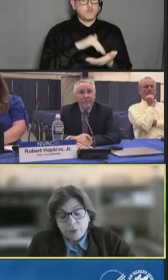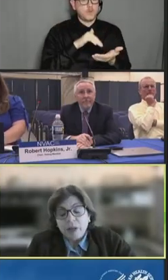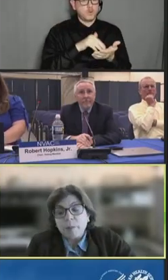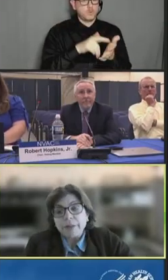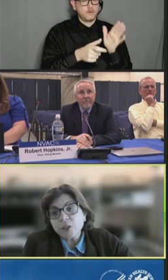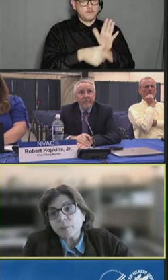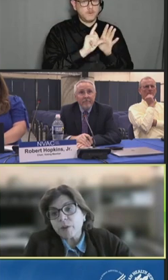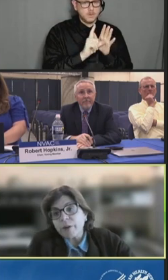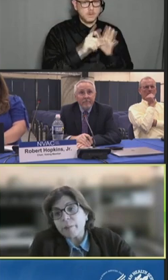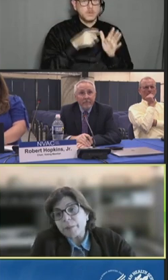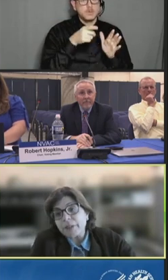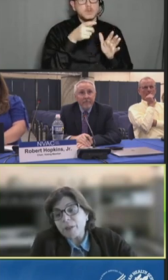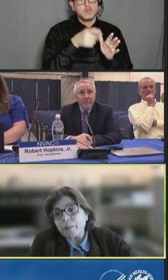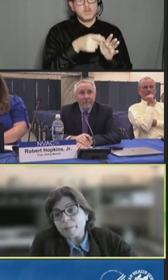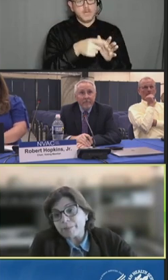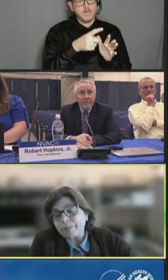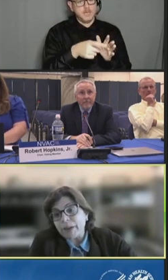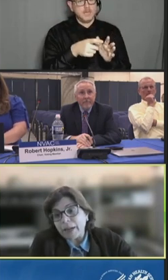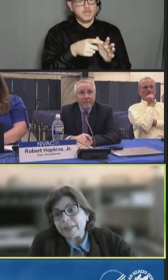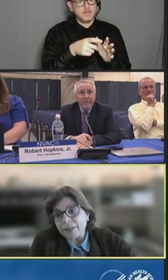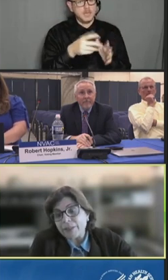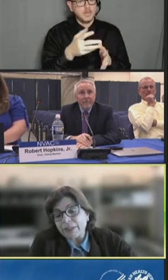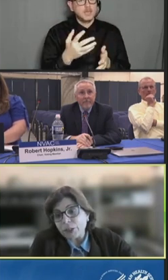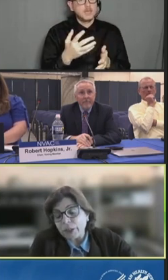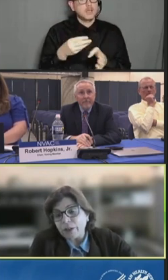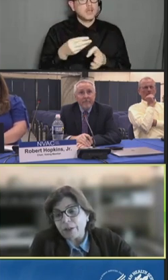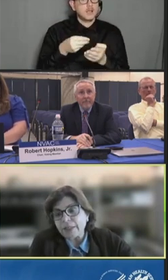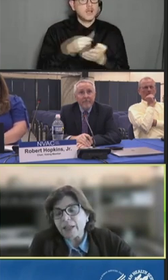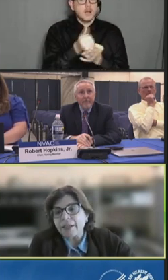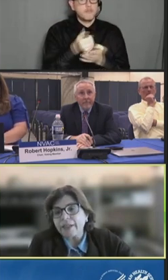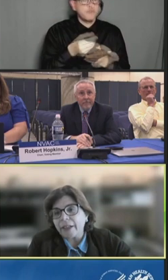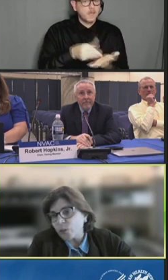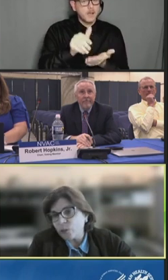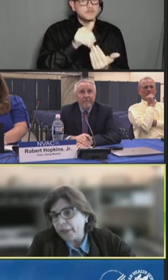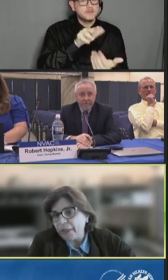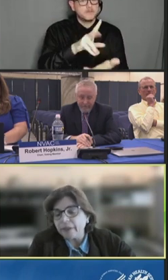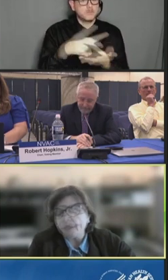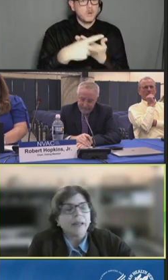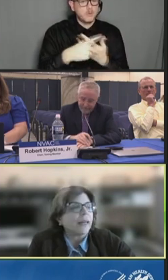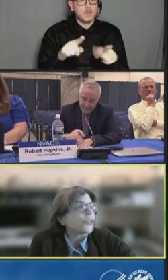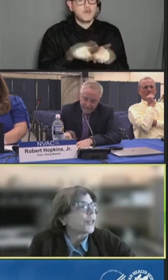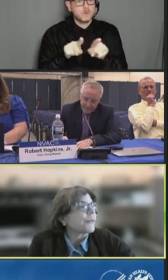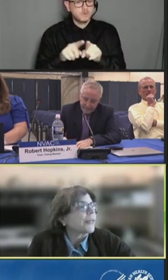Injury Compensation Program, I'm still a practicing physician on the side, and I do weekend shifts.